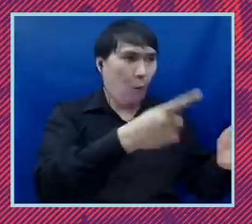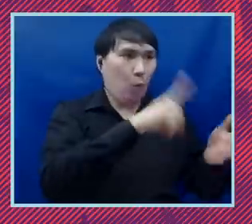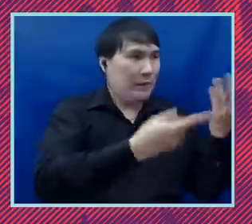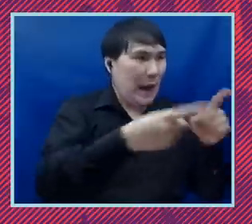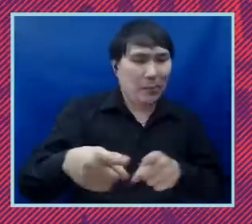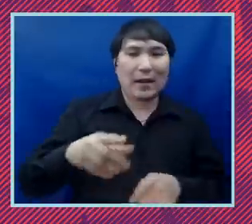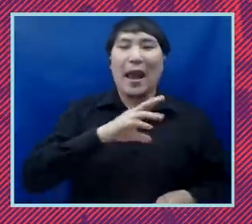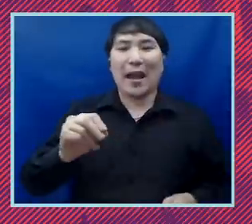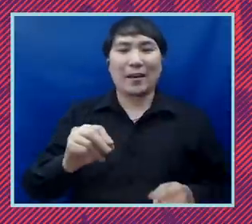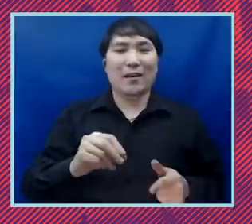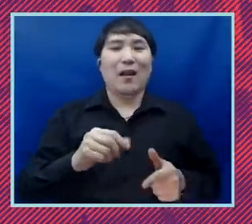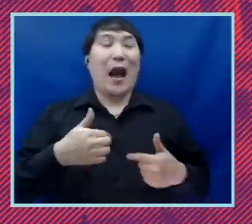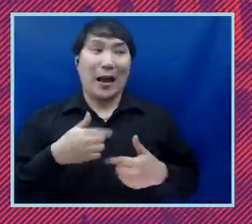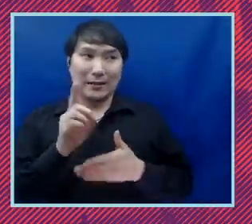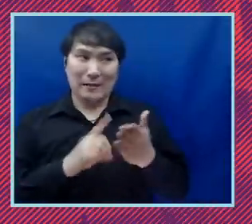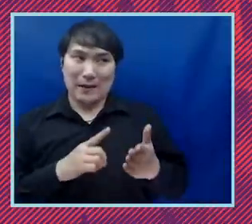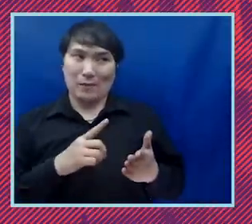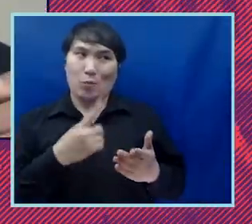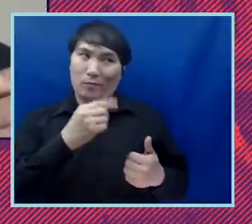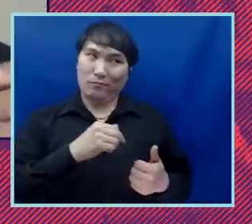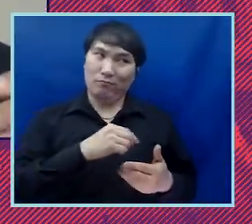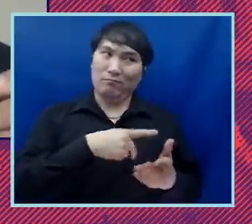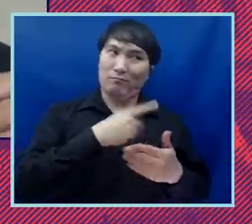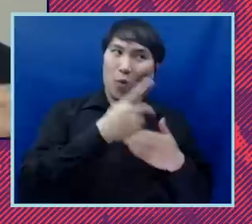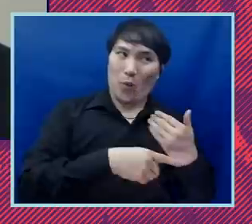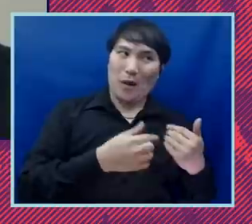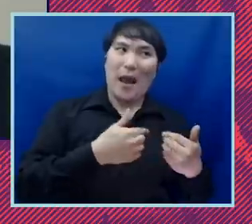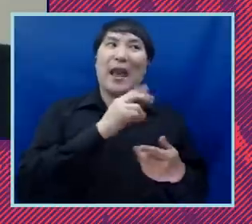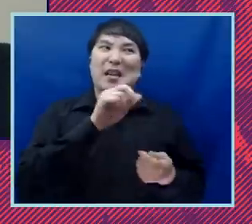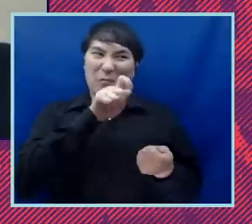going to be something that i designed but i won't preview it here okay particular action that we'd